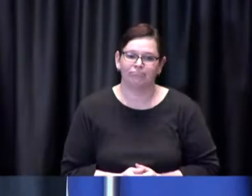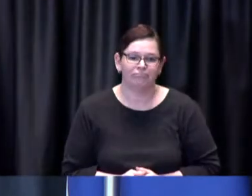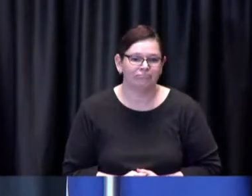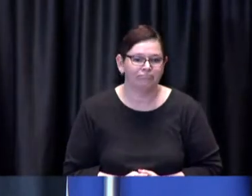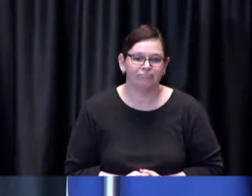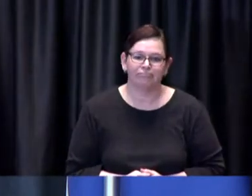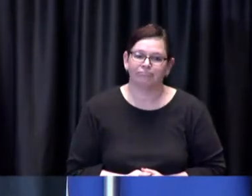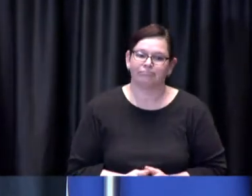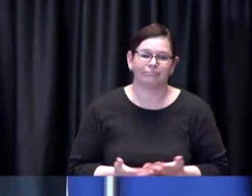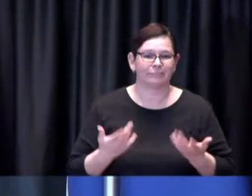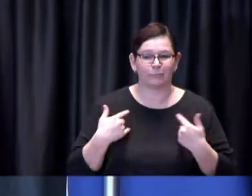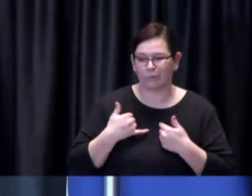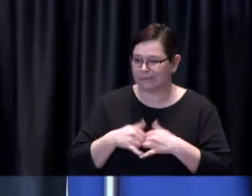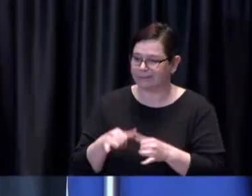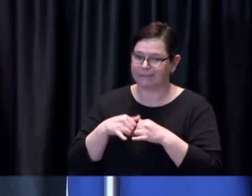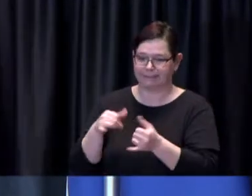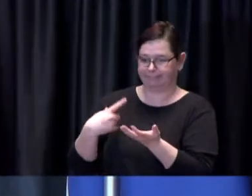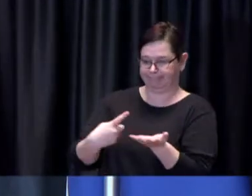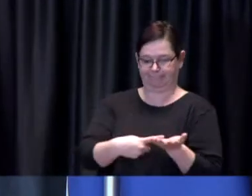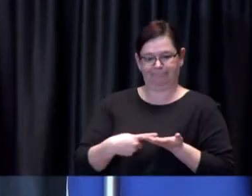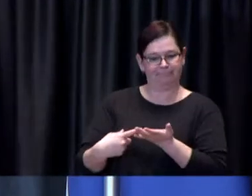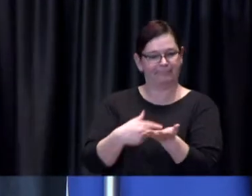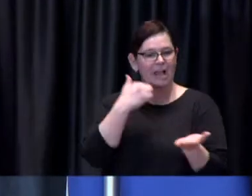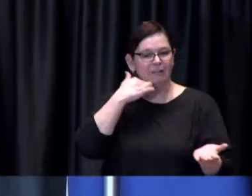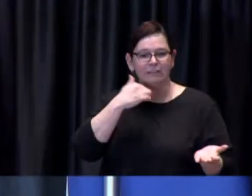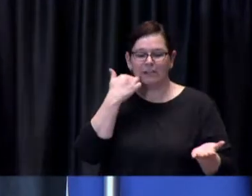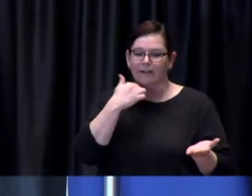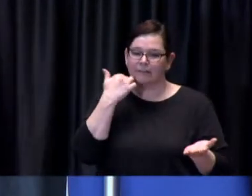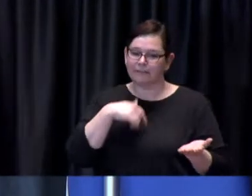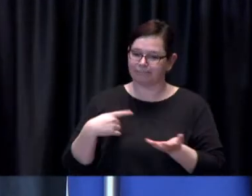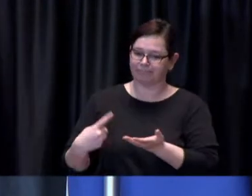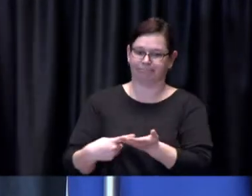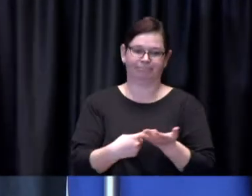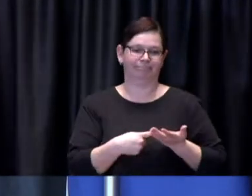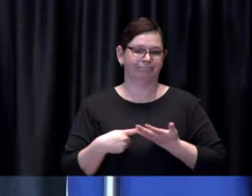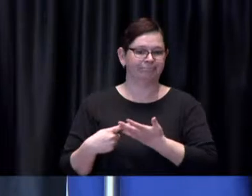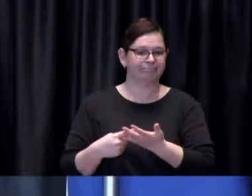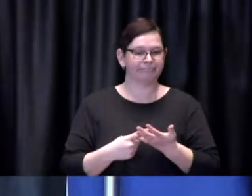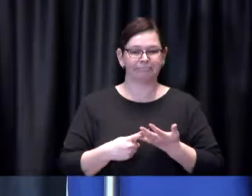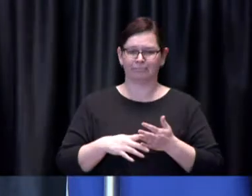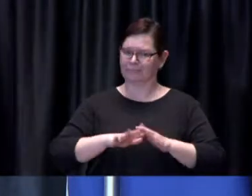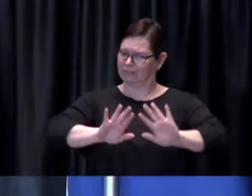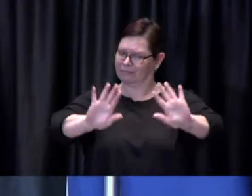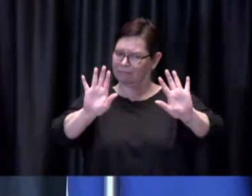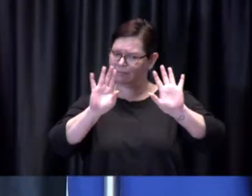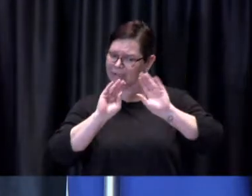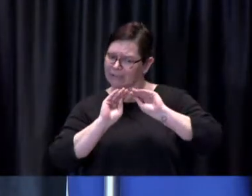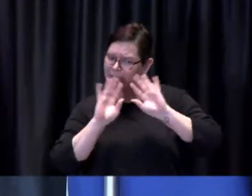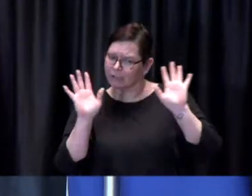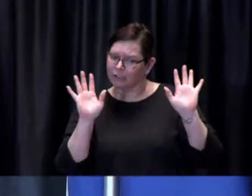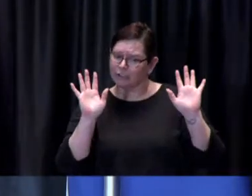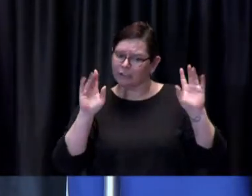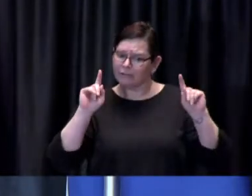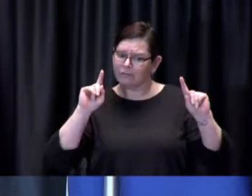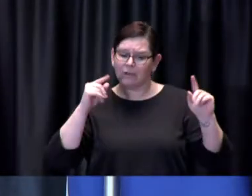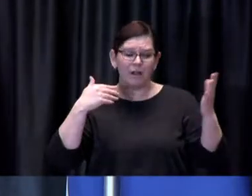but certainly we have seen the benefit of having uh you know socio-demographic data and race-based data collected